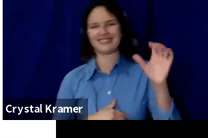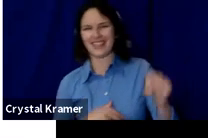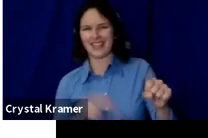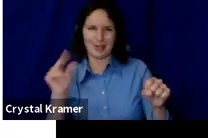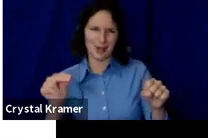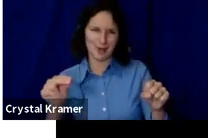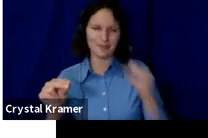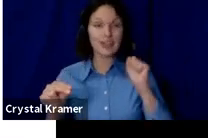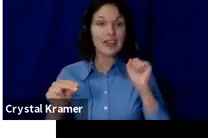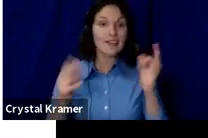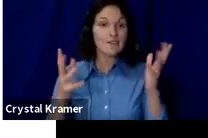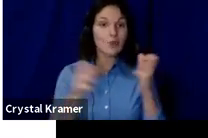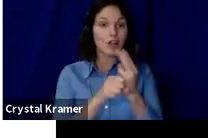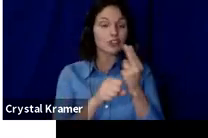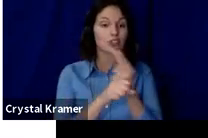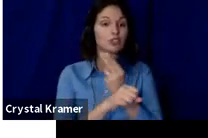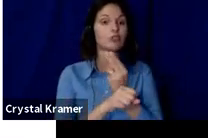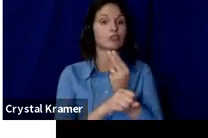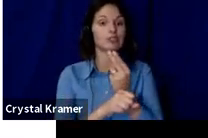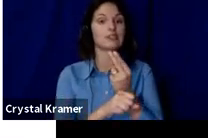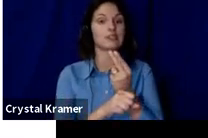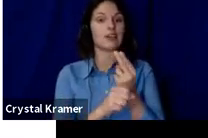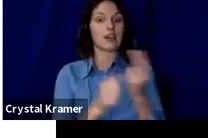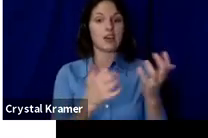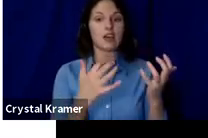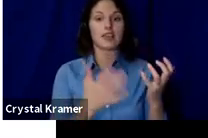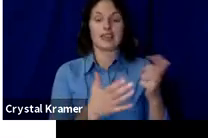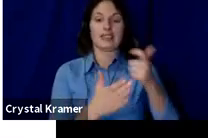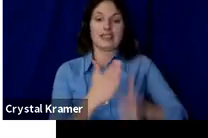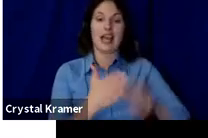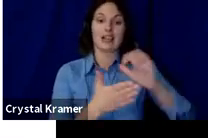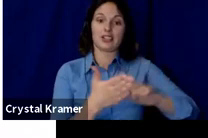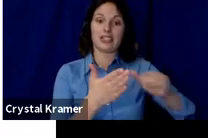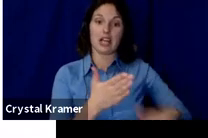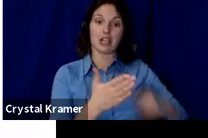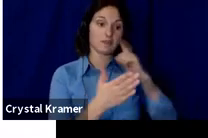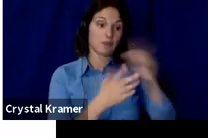those donations, which means that you have to use Fundraising by Fractured Atlas.